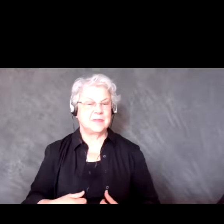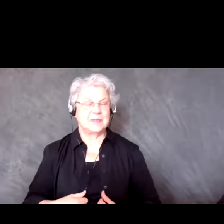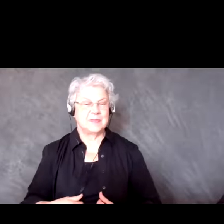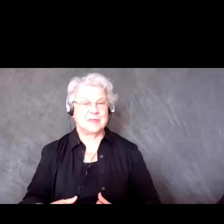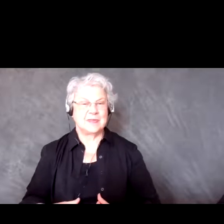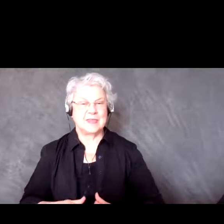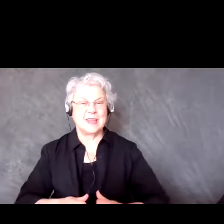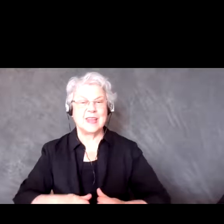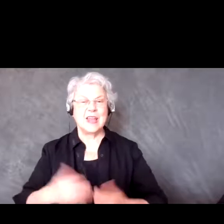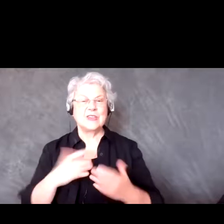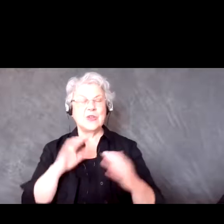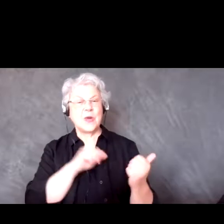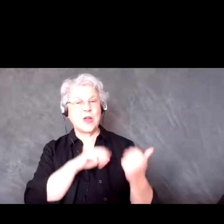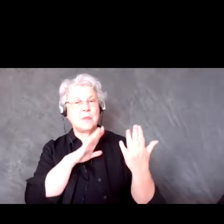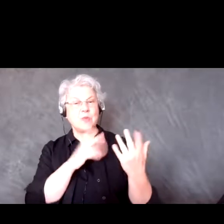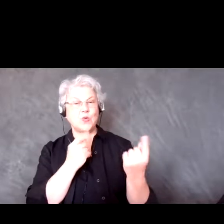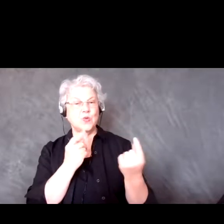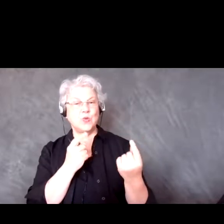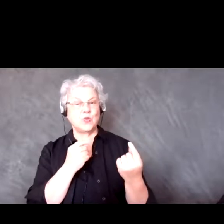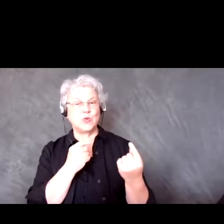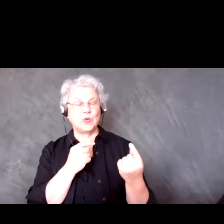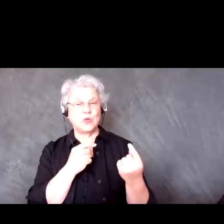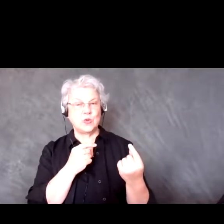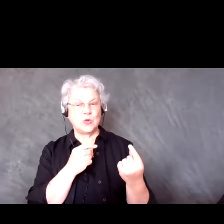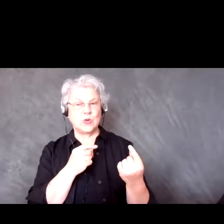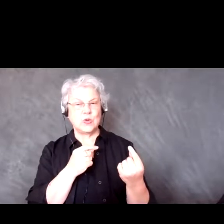approach do you use for getting consent for filming people and posting online,